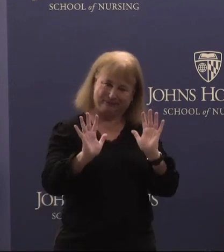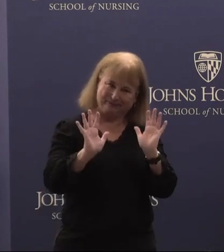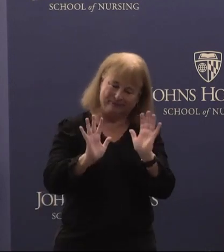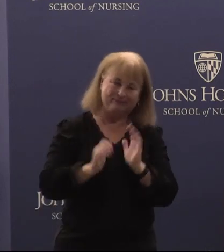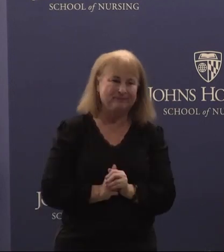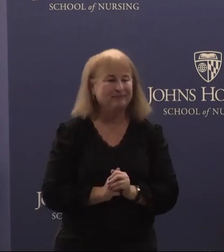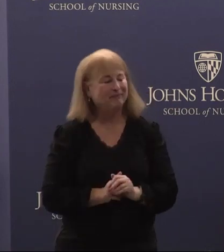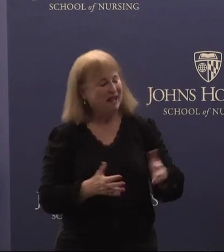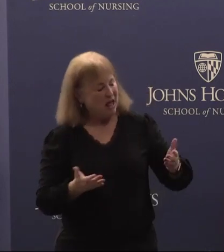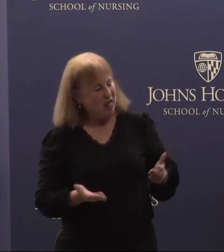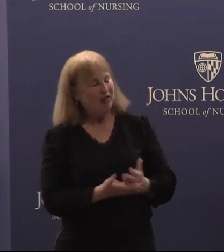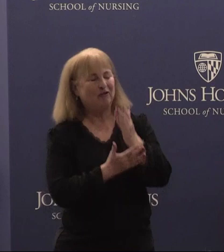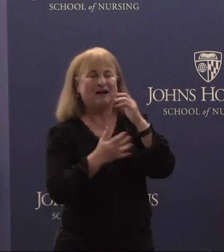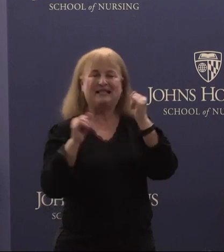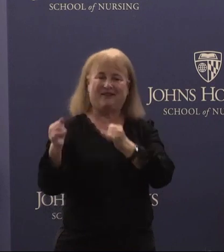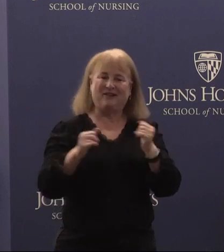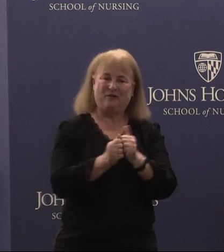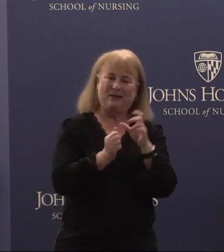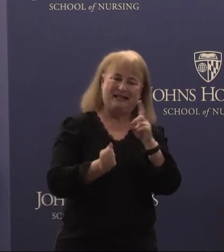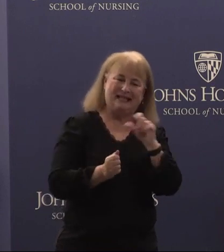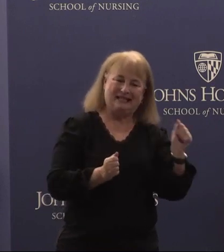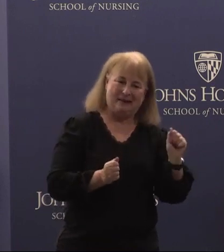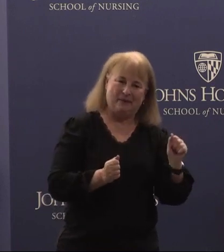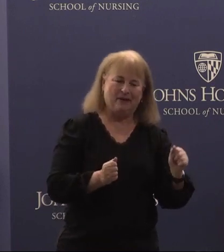the rights of individuals with disabilities continues to drive